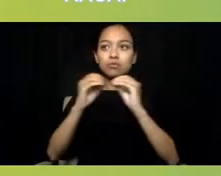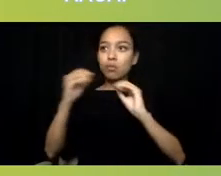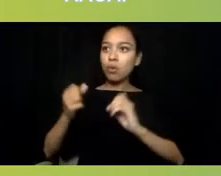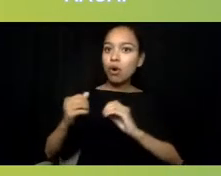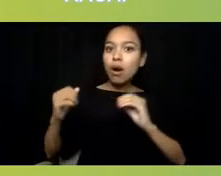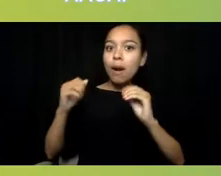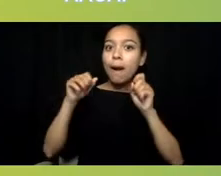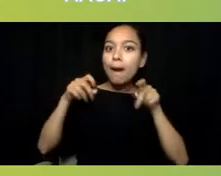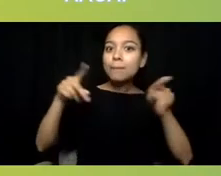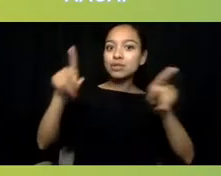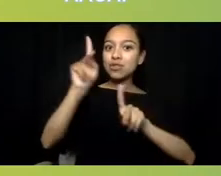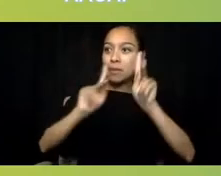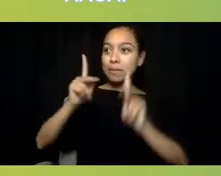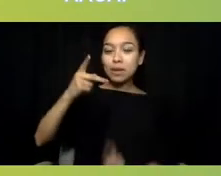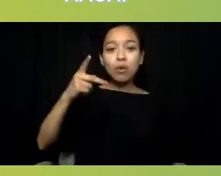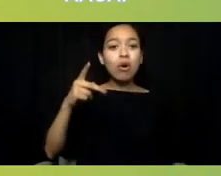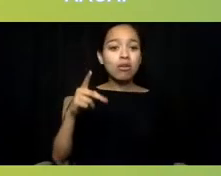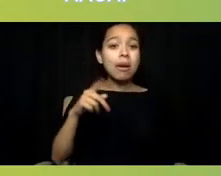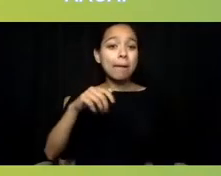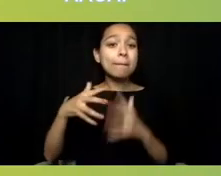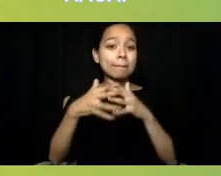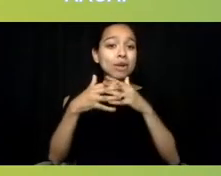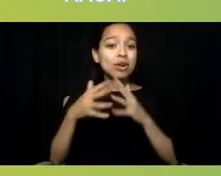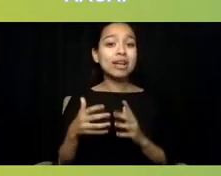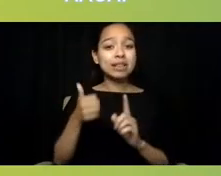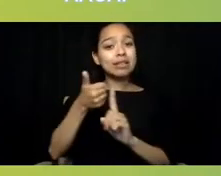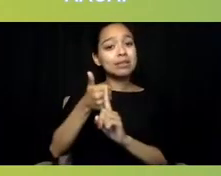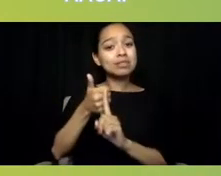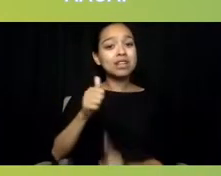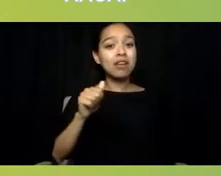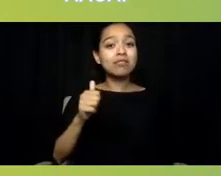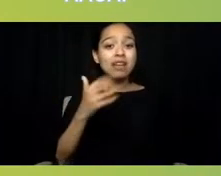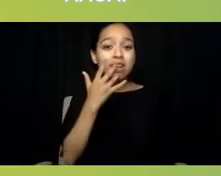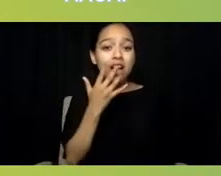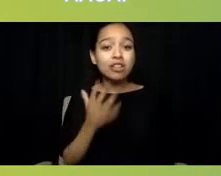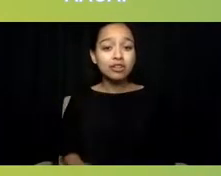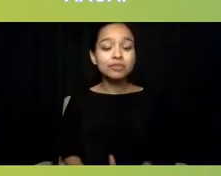And we've done some great work with voting rights,